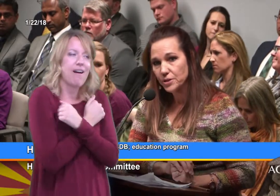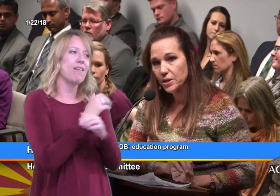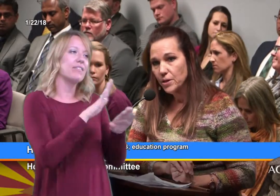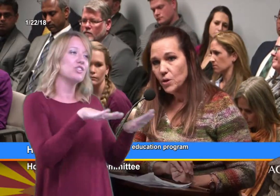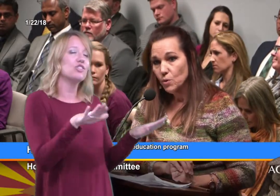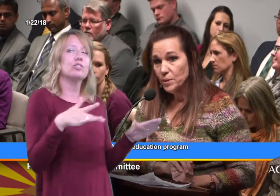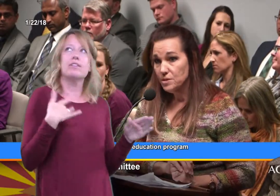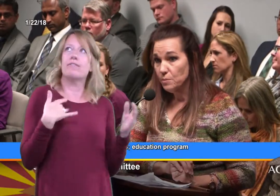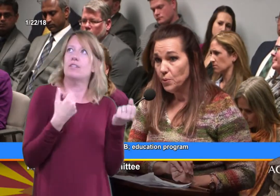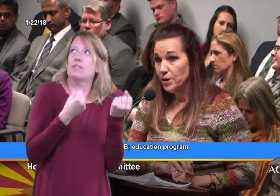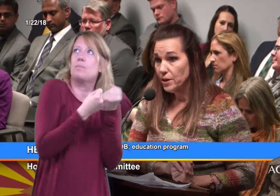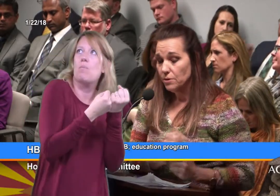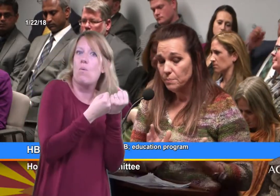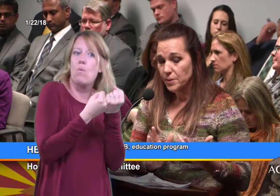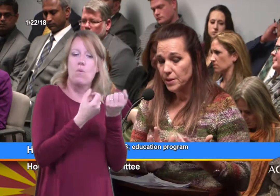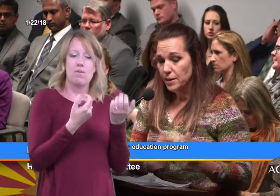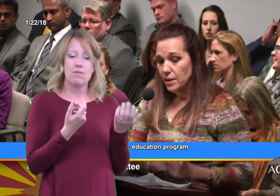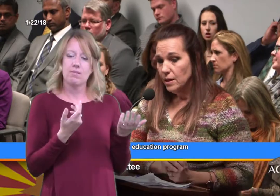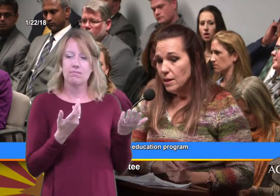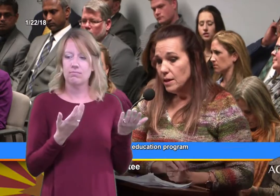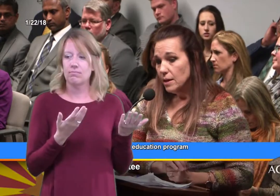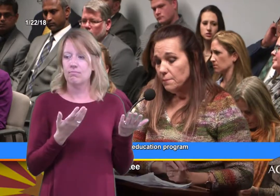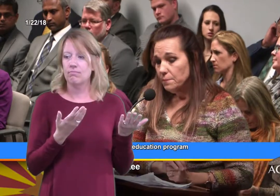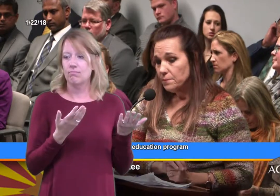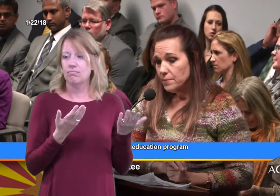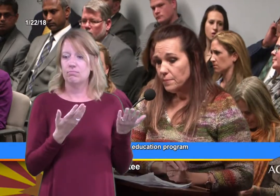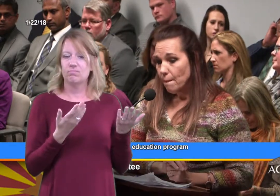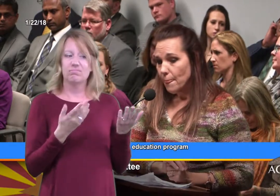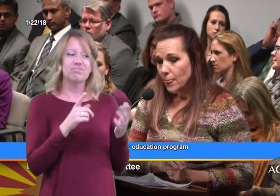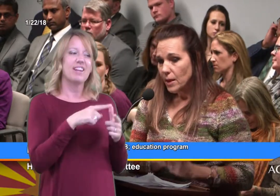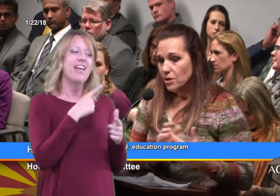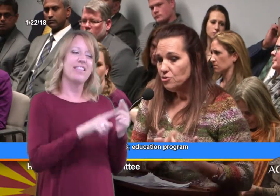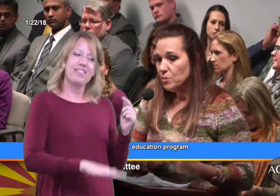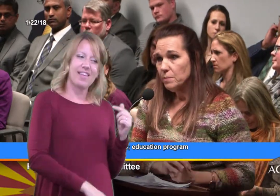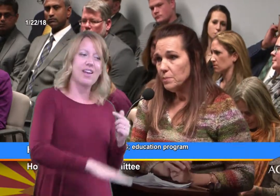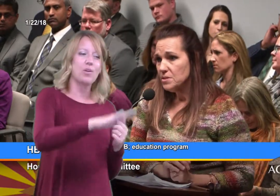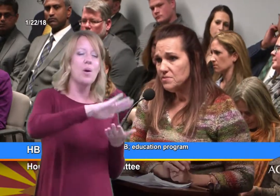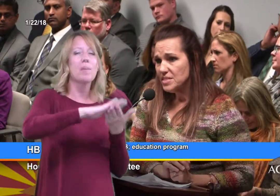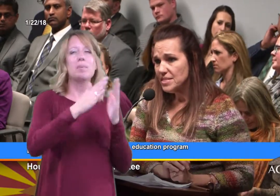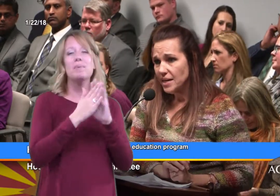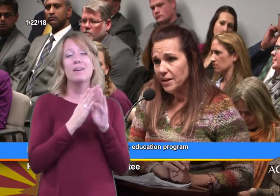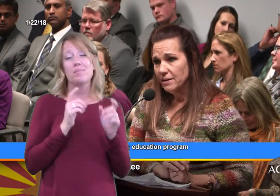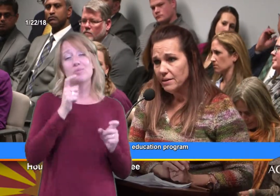will be supported, um contributing members of society.